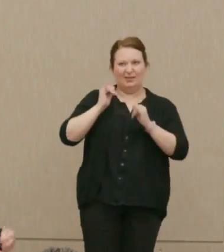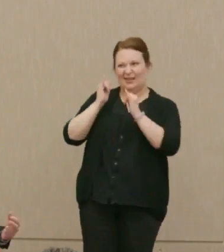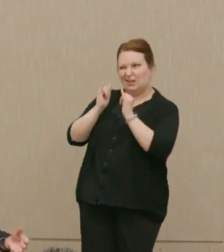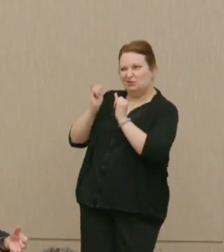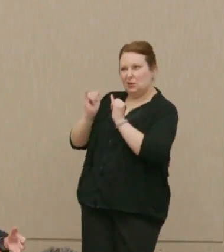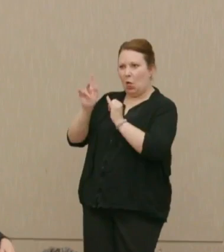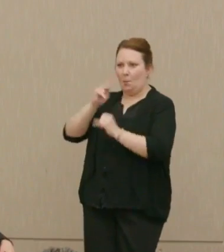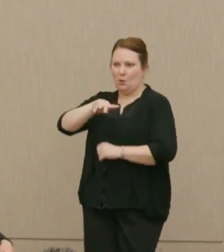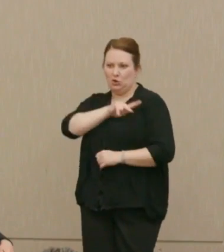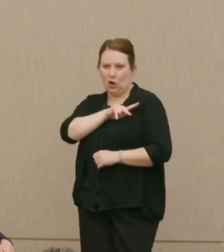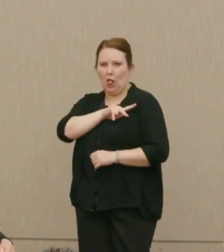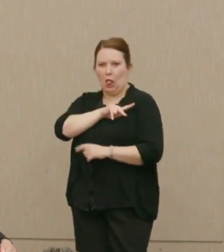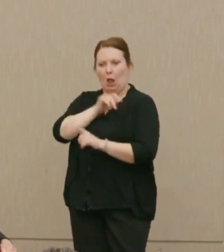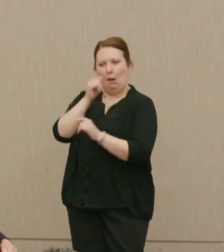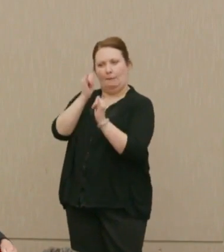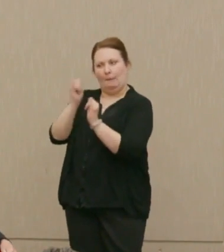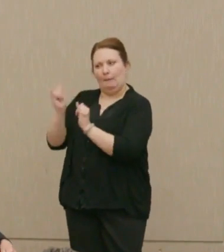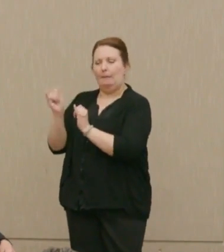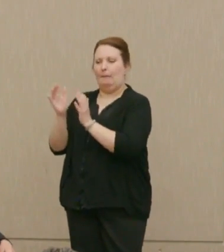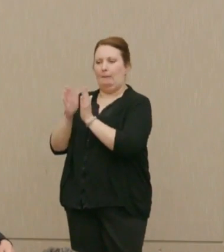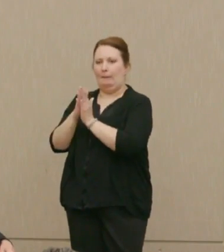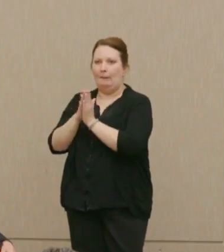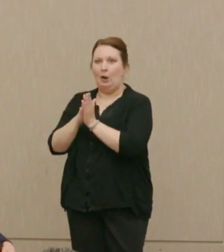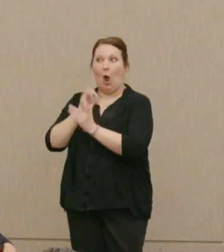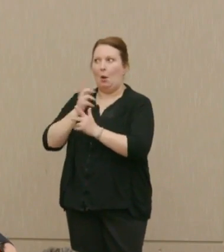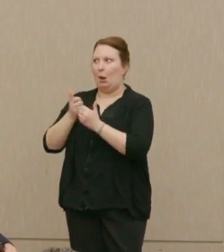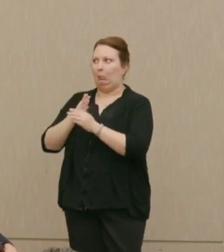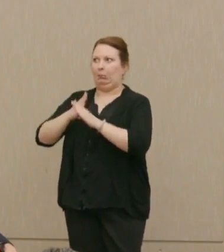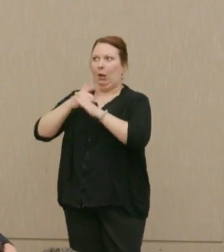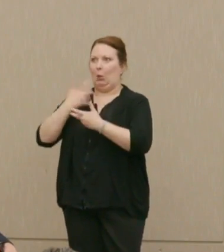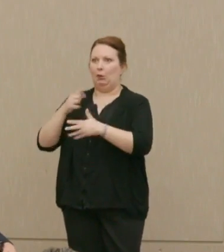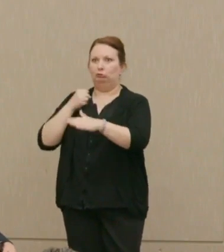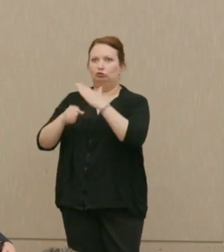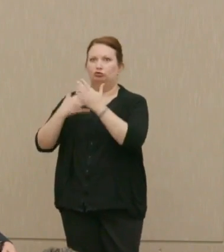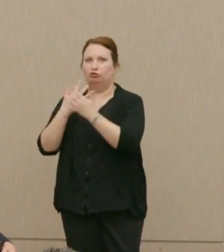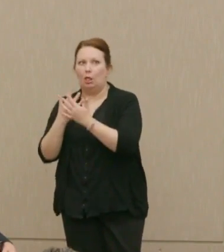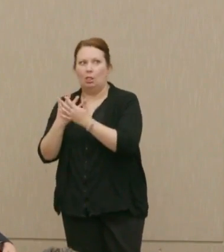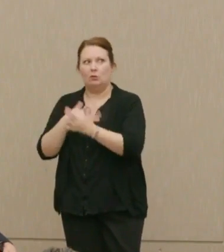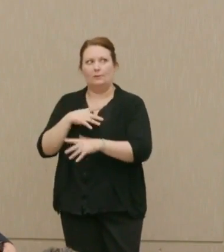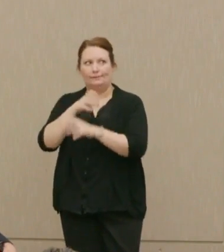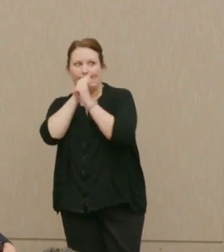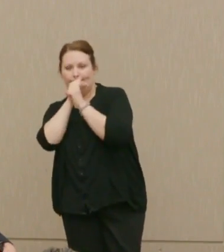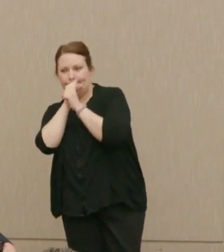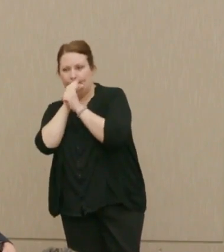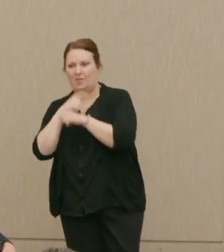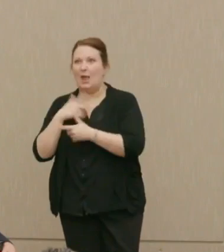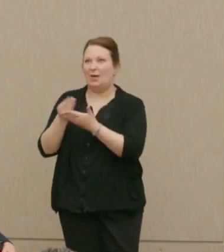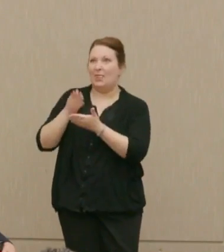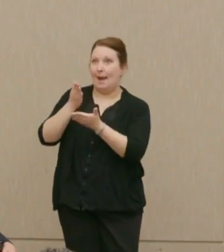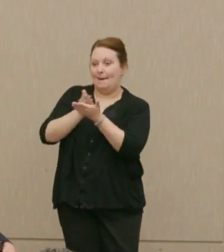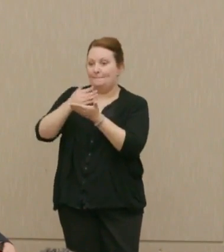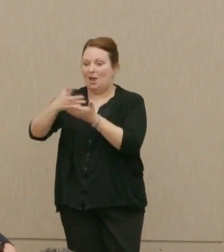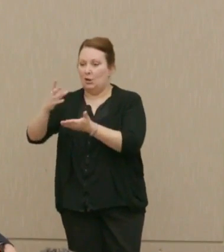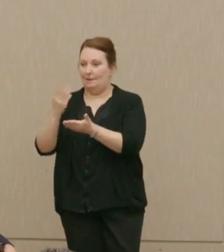personal, keeping out of jail in some cases, but getting your share of the budget for various